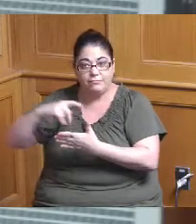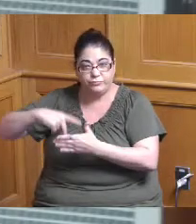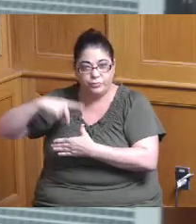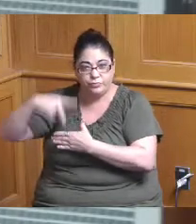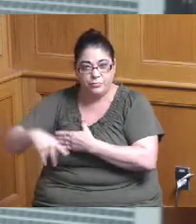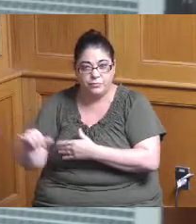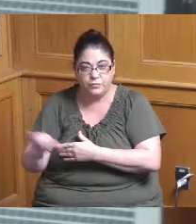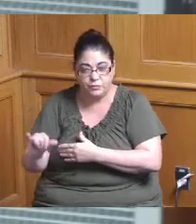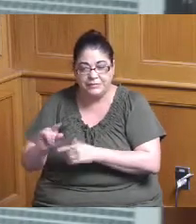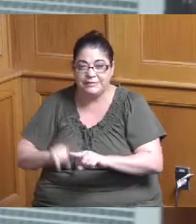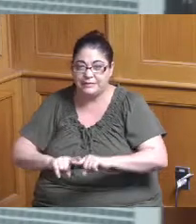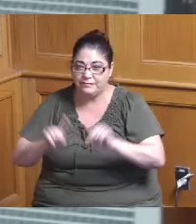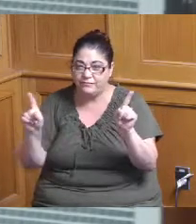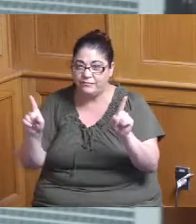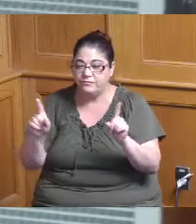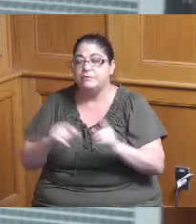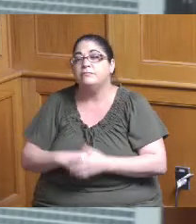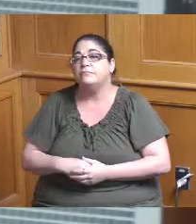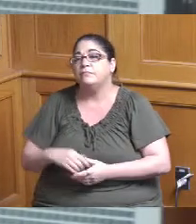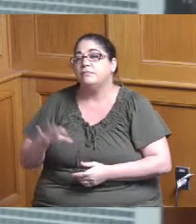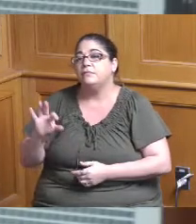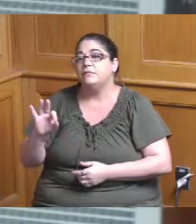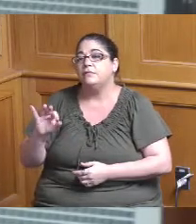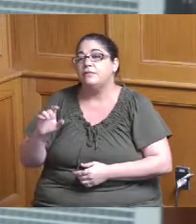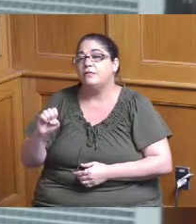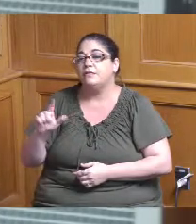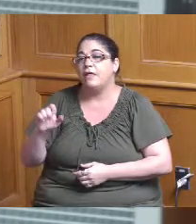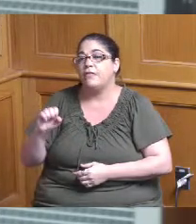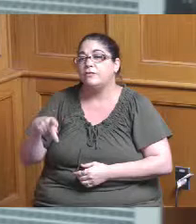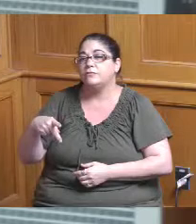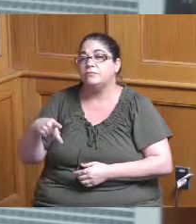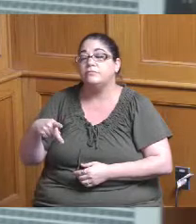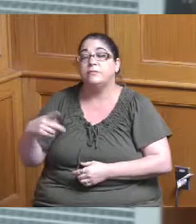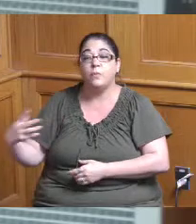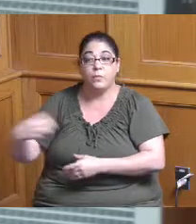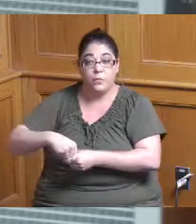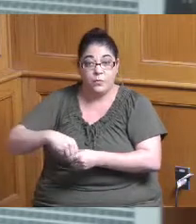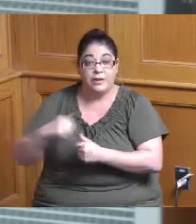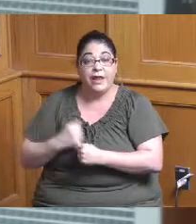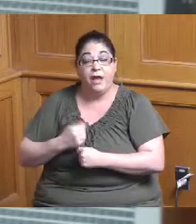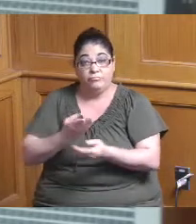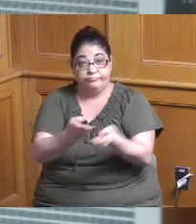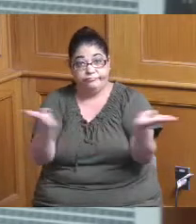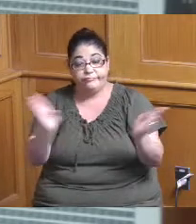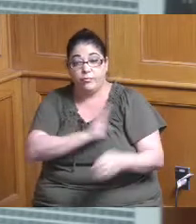one of the things I did was to include the Board of County Commissioners as one of the six week